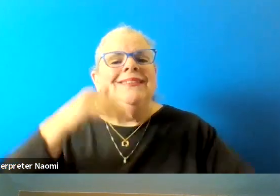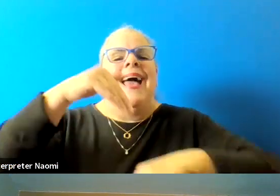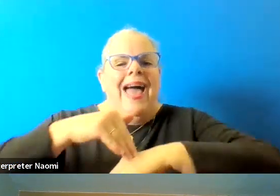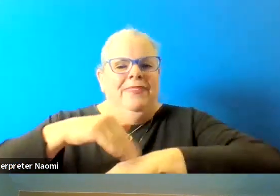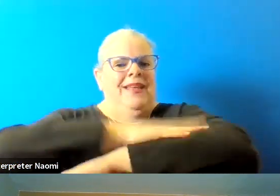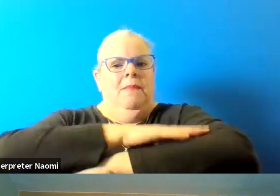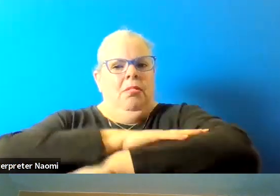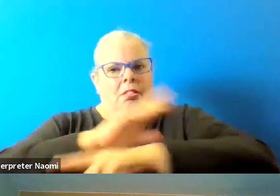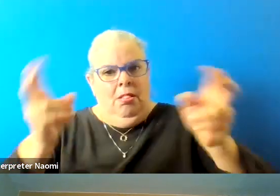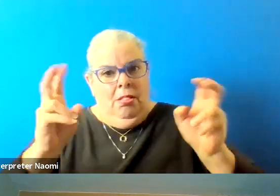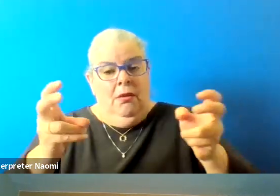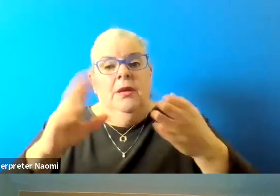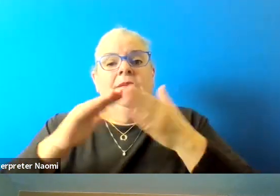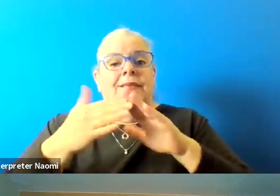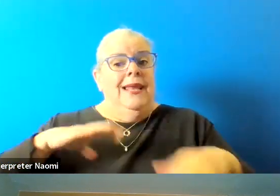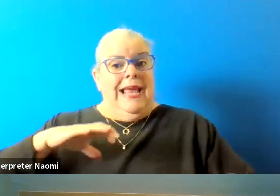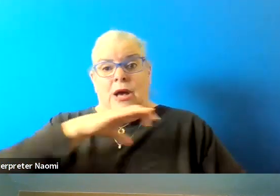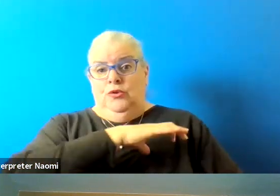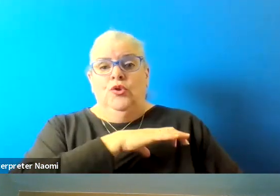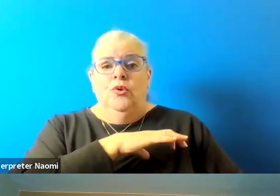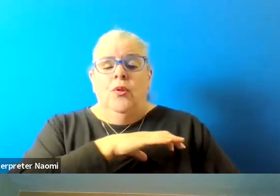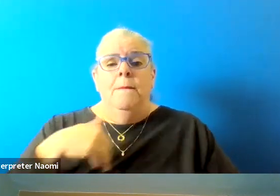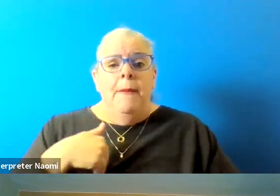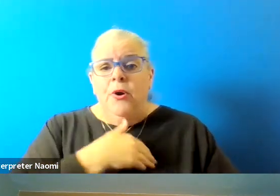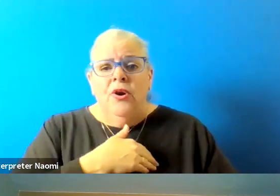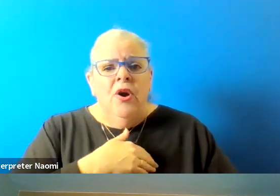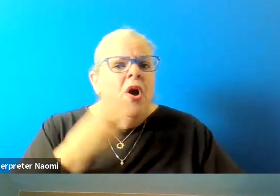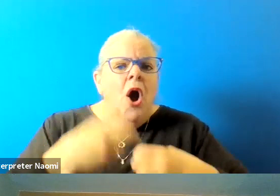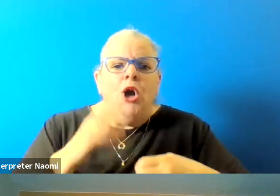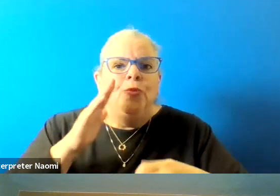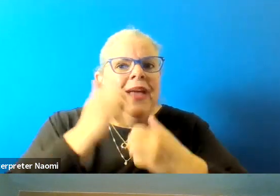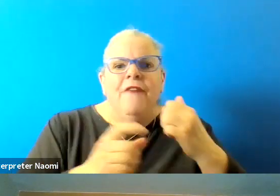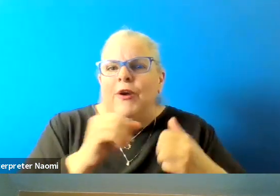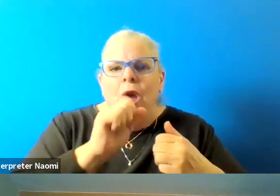As a city council member, it's difficult to be everywhere all the time. And so you kind of have